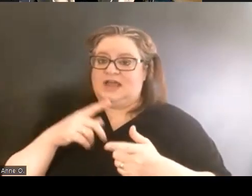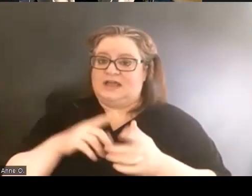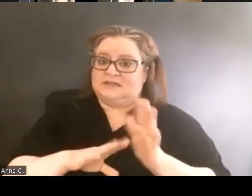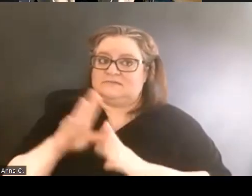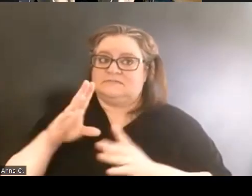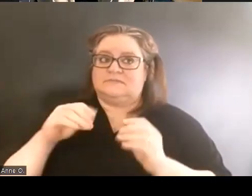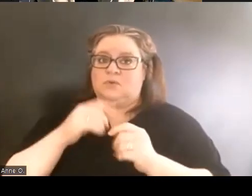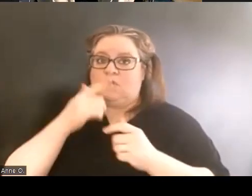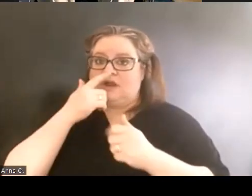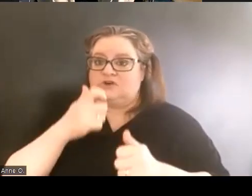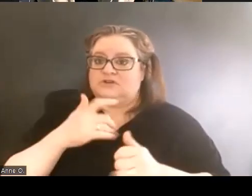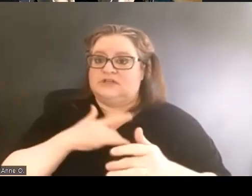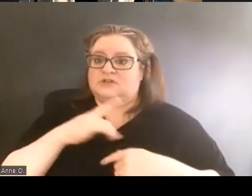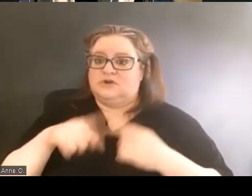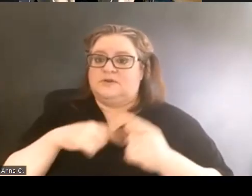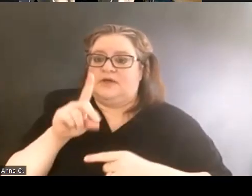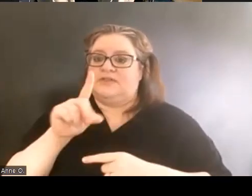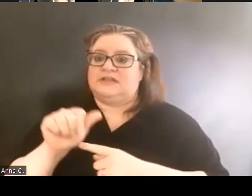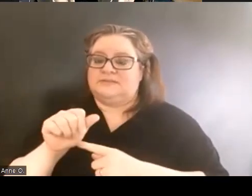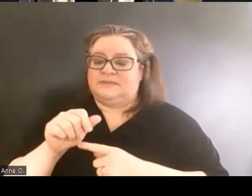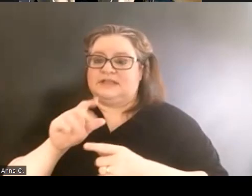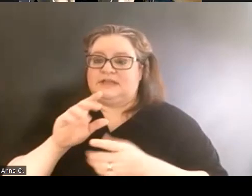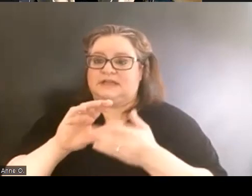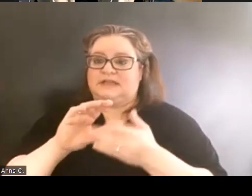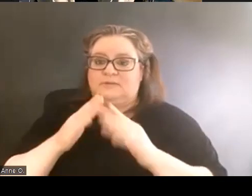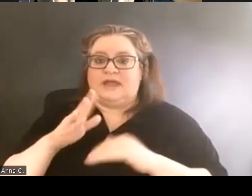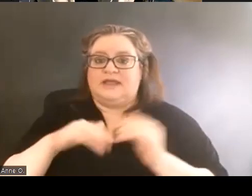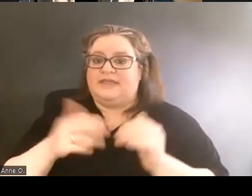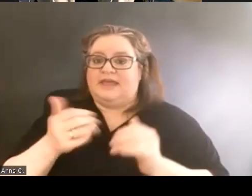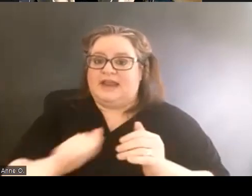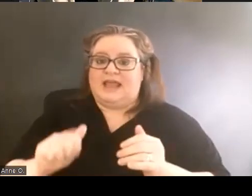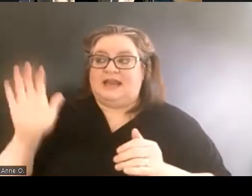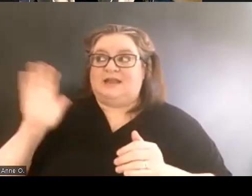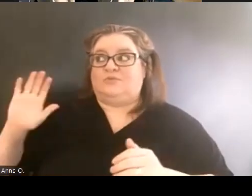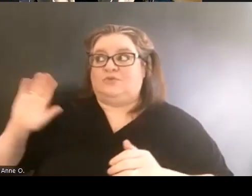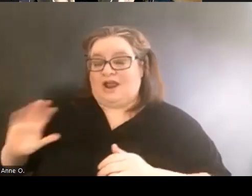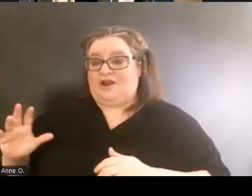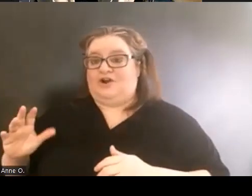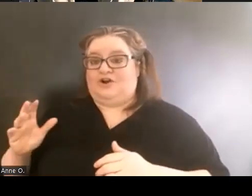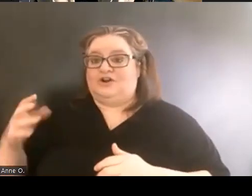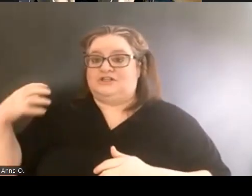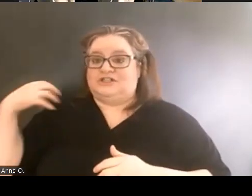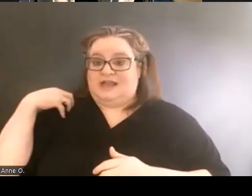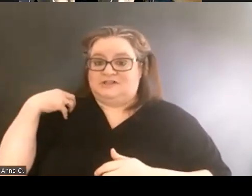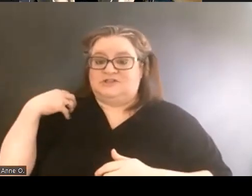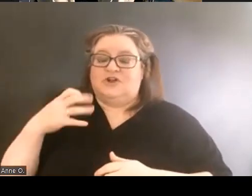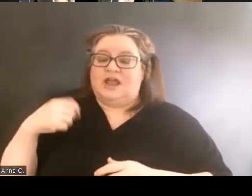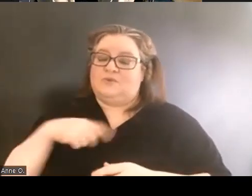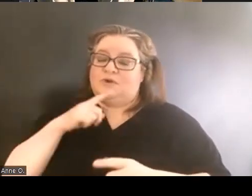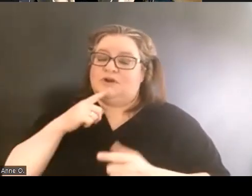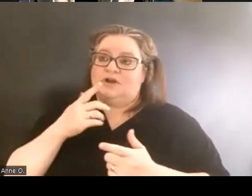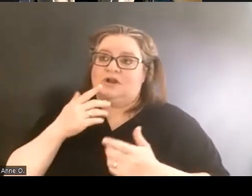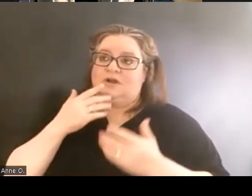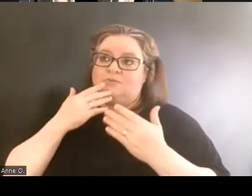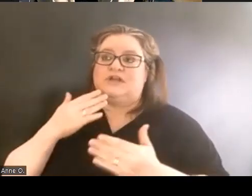about the disability community than any prior Chancellor has. And we're very appreciative of her for that.